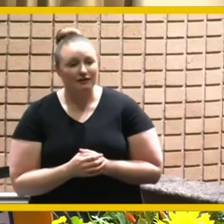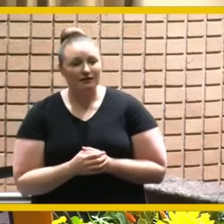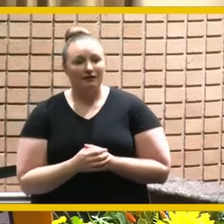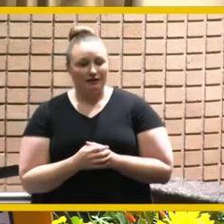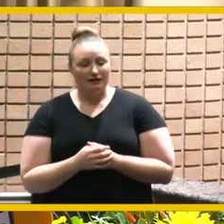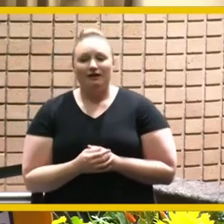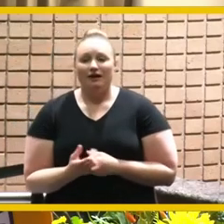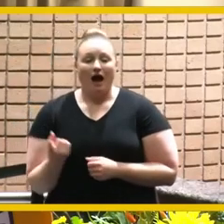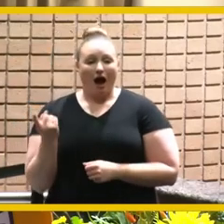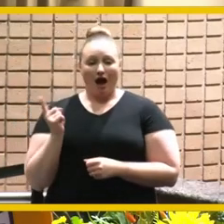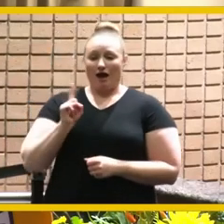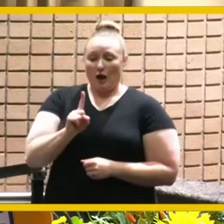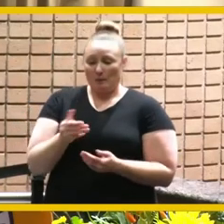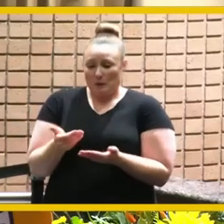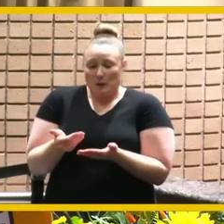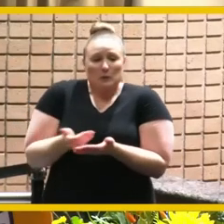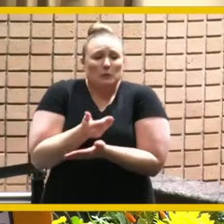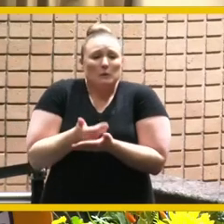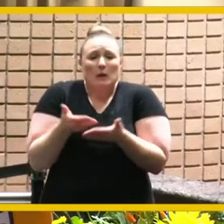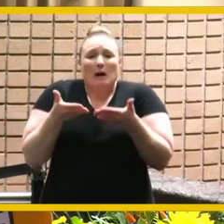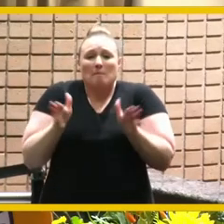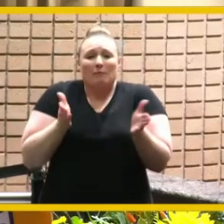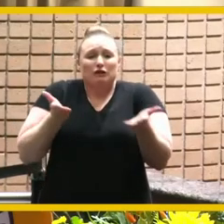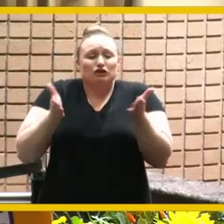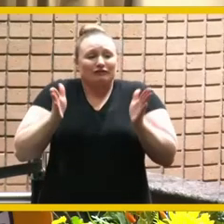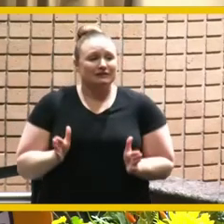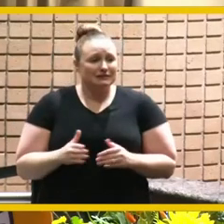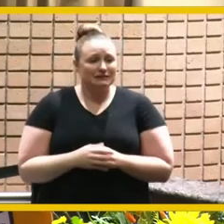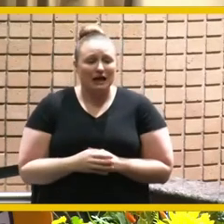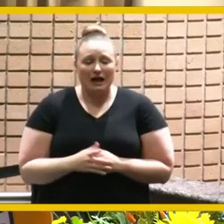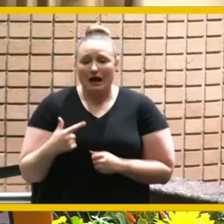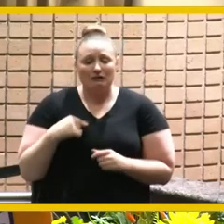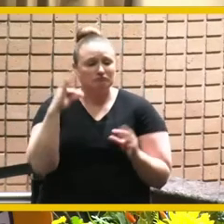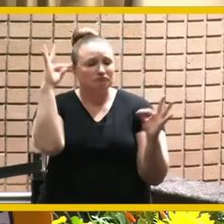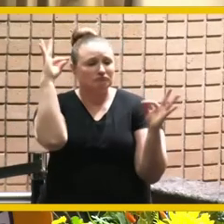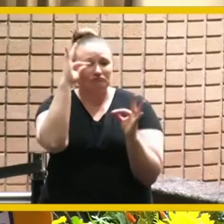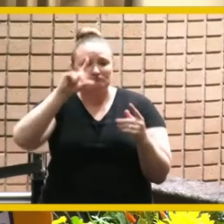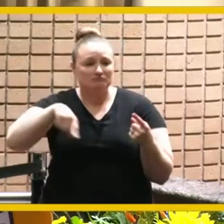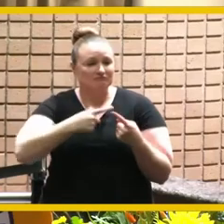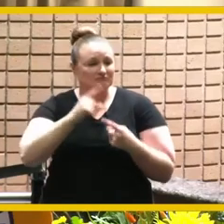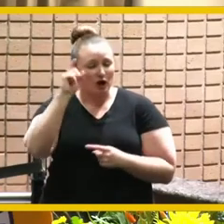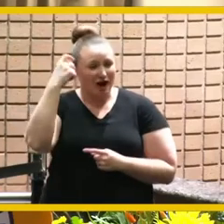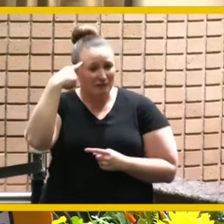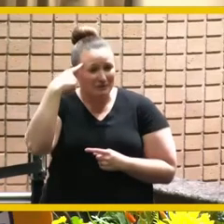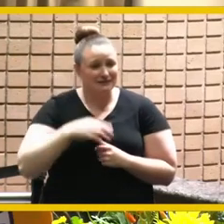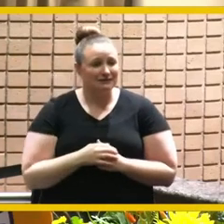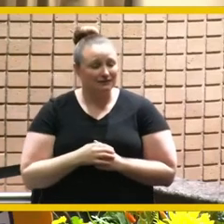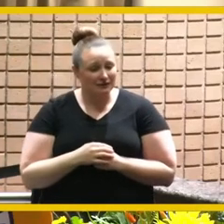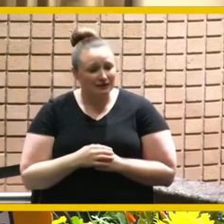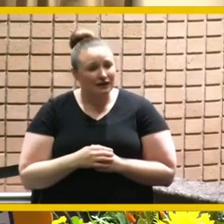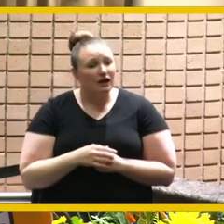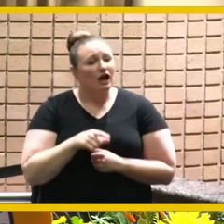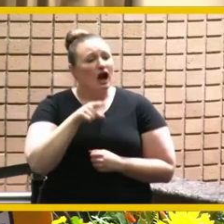relatively new public servant didn't know much about government and you invested a lot in me